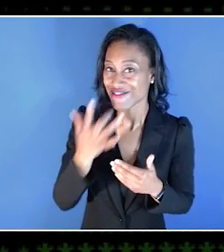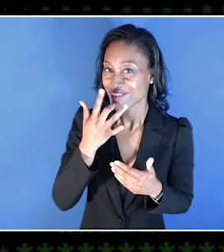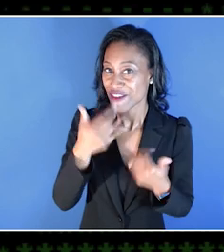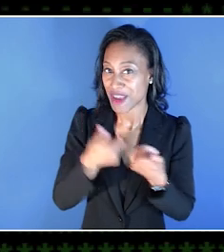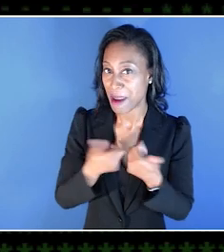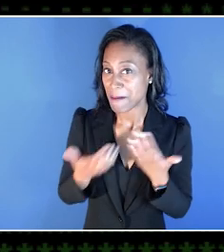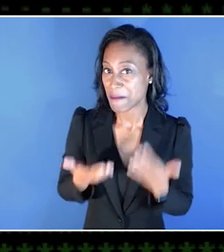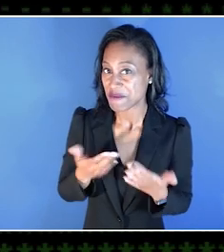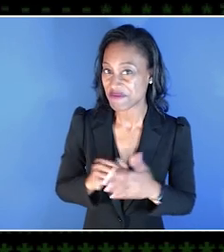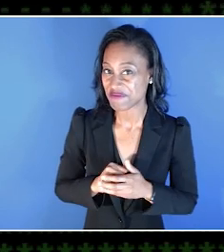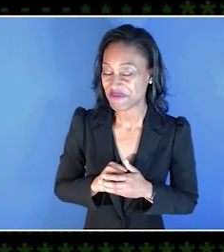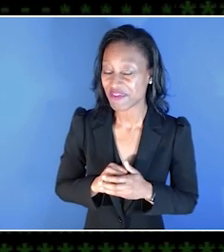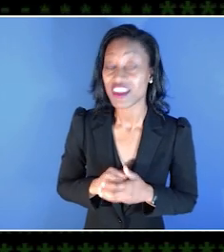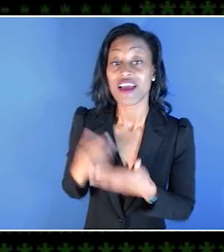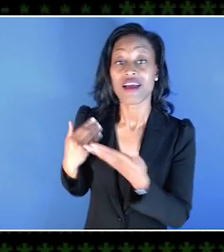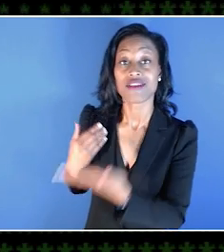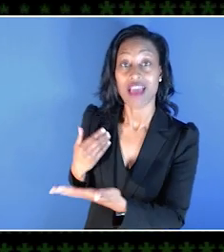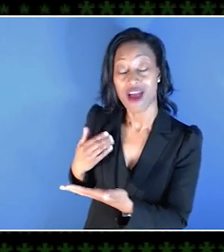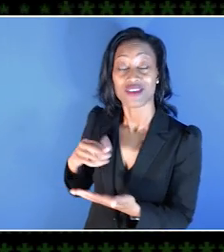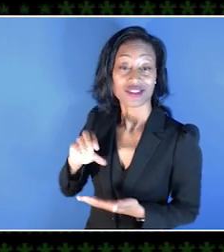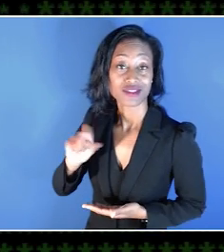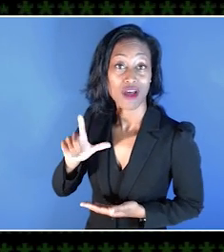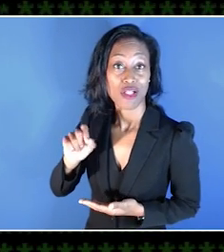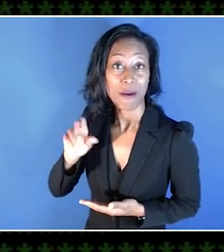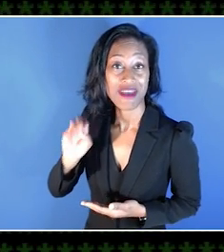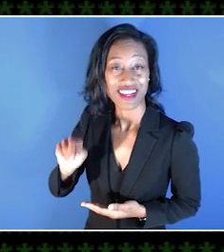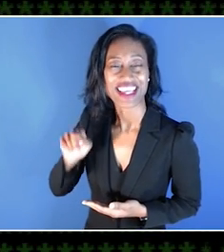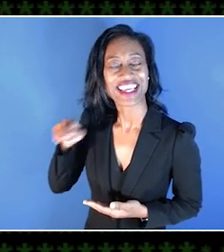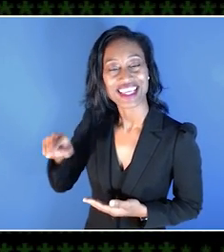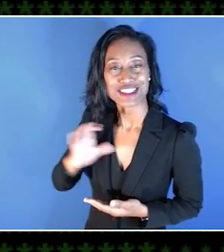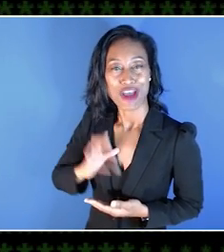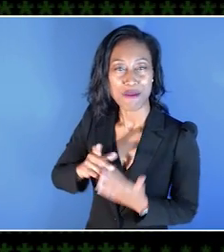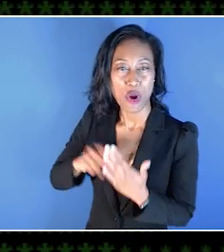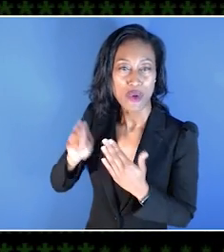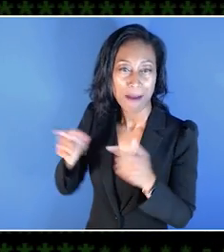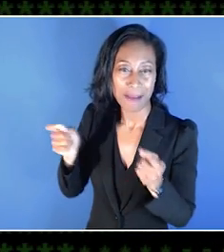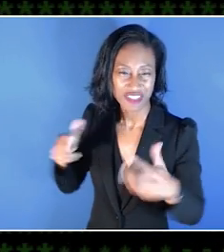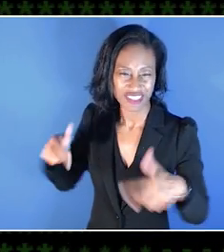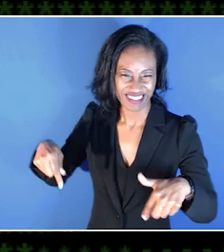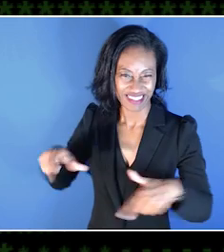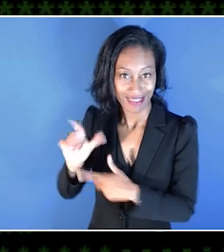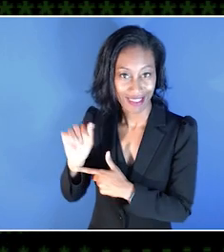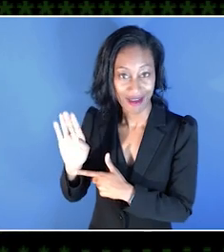And I have here Solomon, who is the Accessibility Program Manager here in the Lab. Solomon, thank you so much for allowing us to be here today.